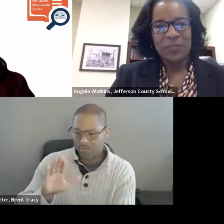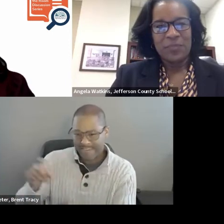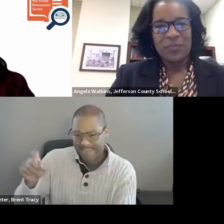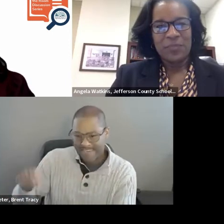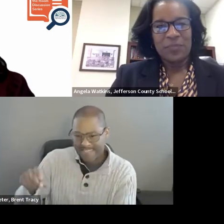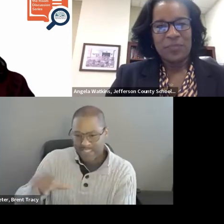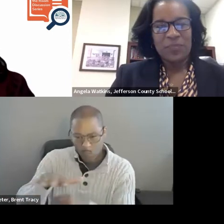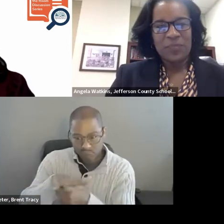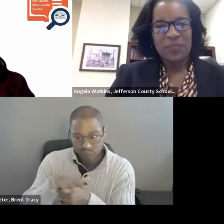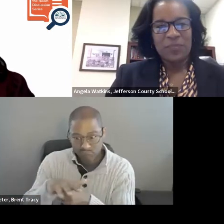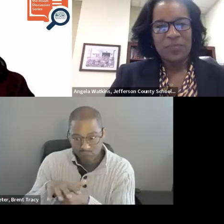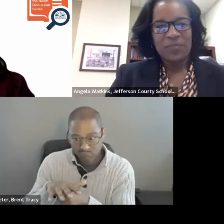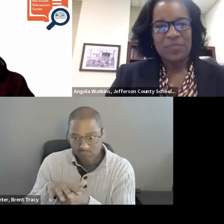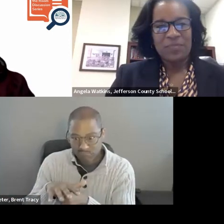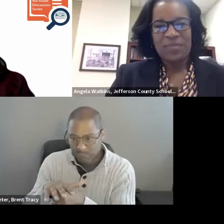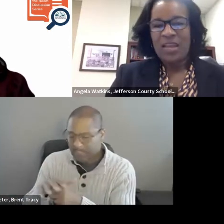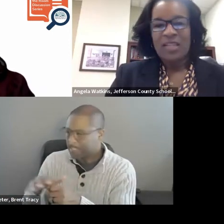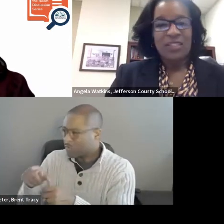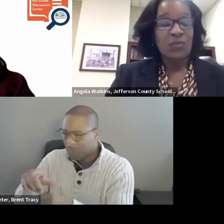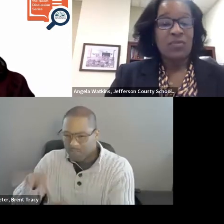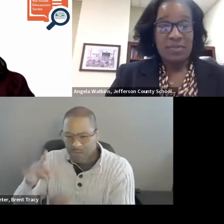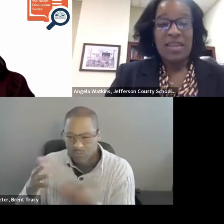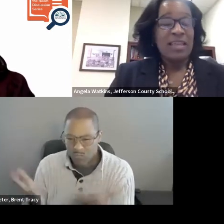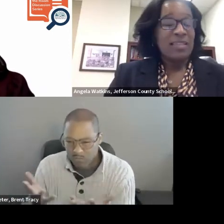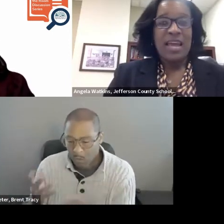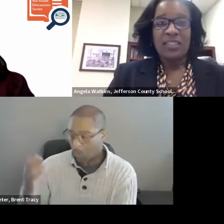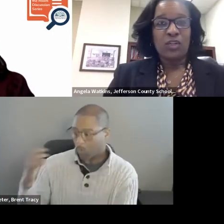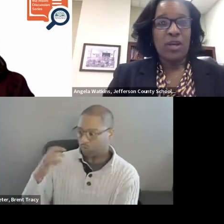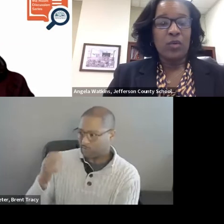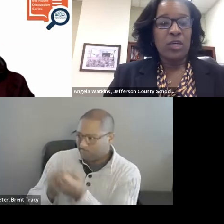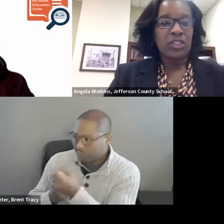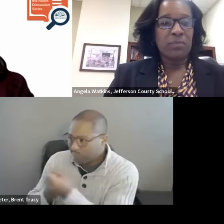their work in facilitating that learning? ANGELA WATKINS, Ph.D.: That is a great question.